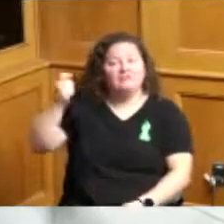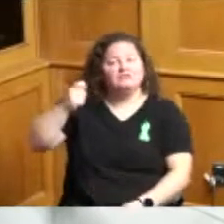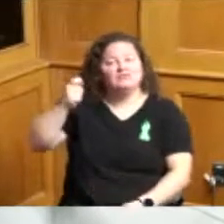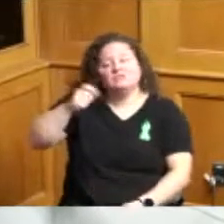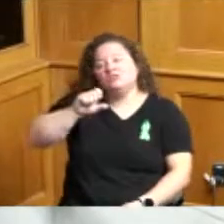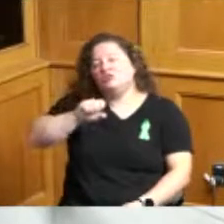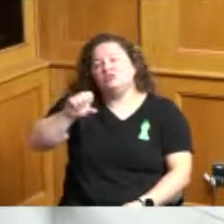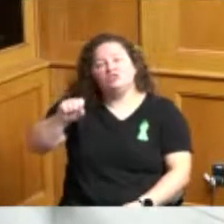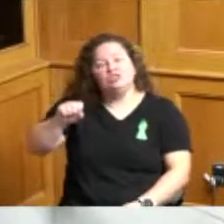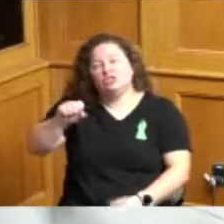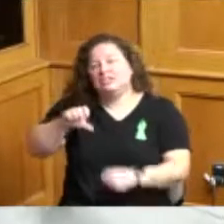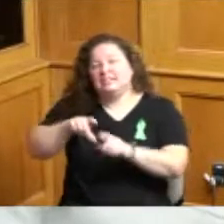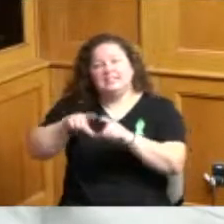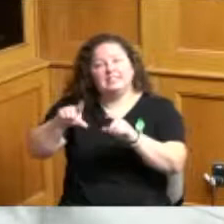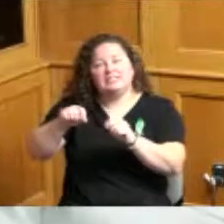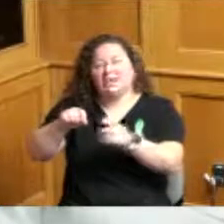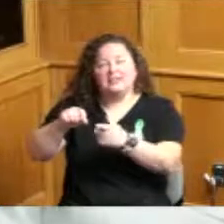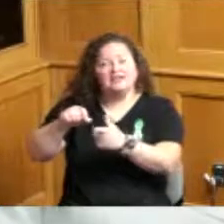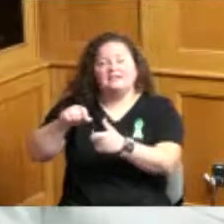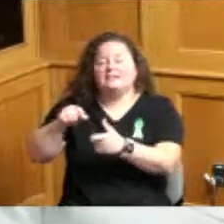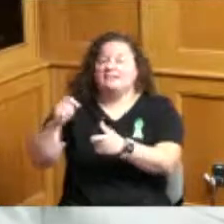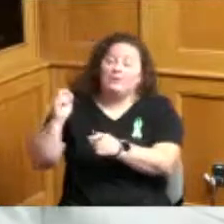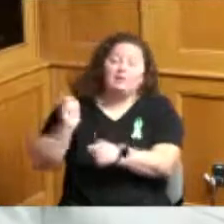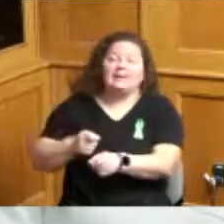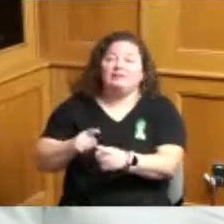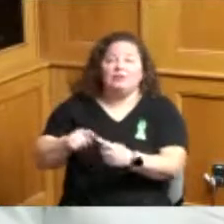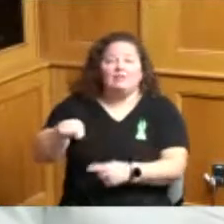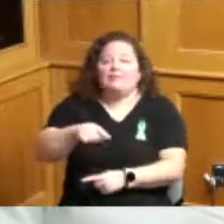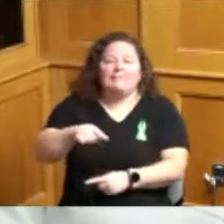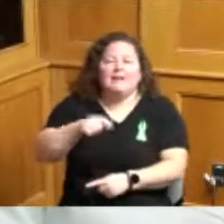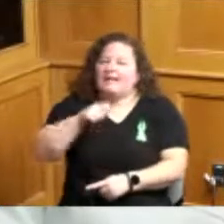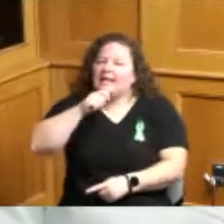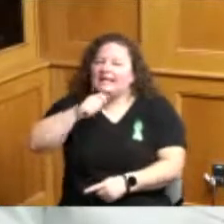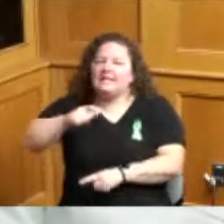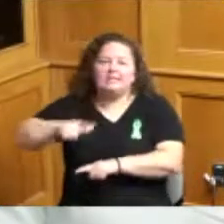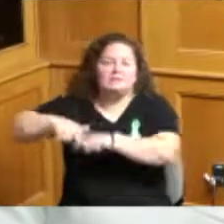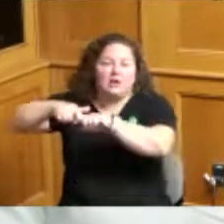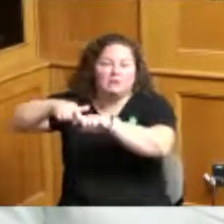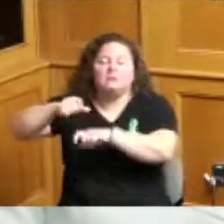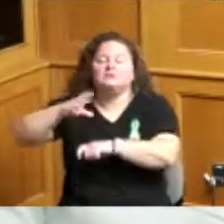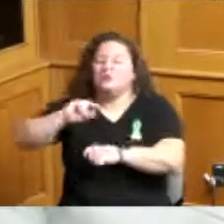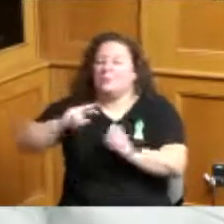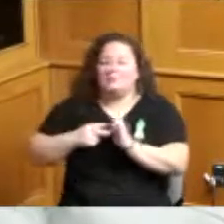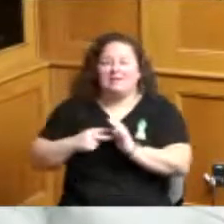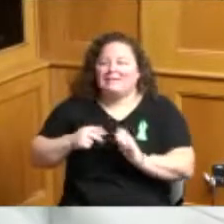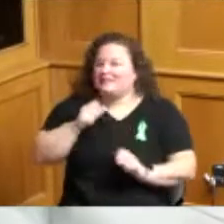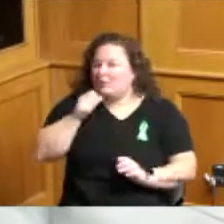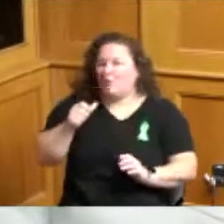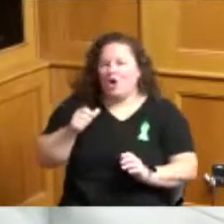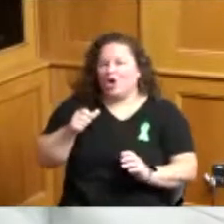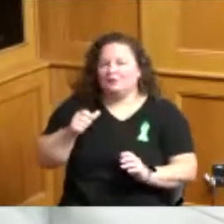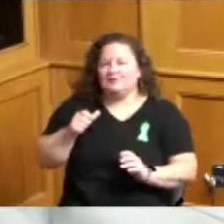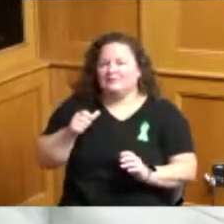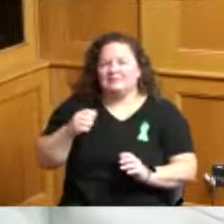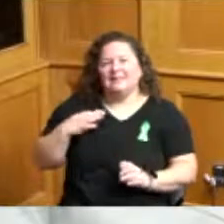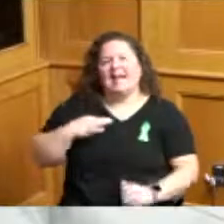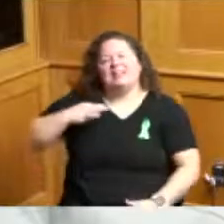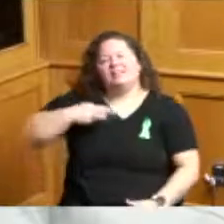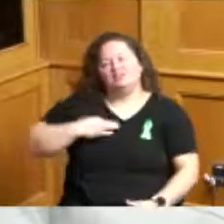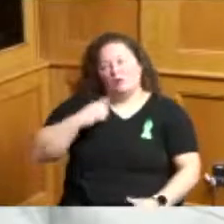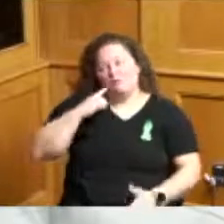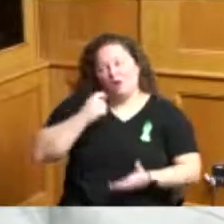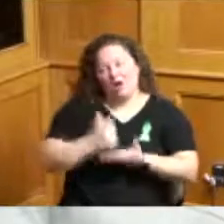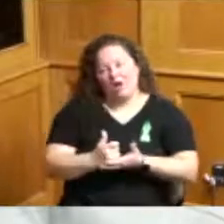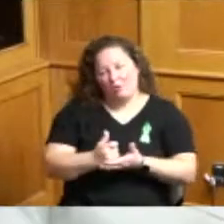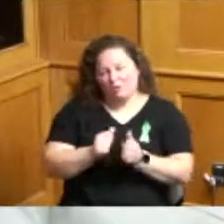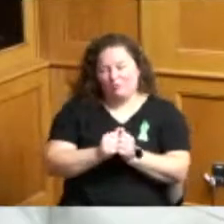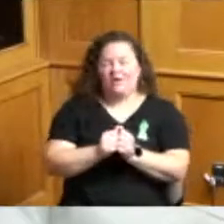stop so therefore they were deemed ineligible for help with their gas and electric with their water